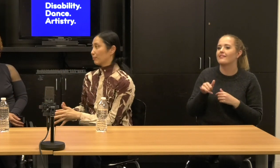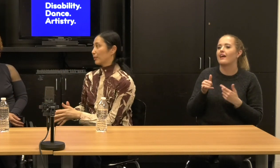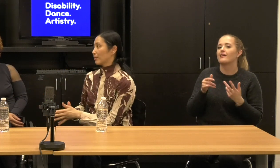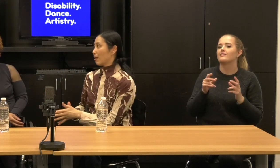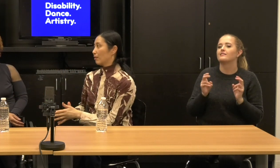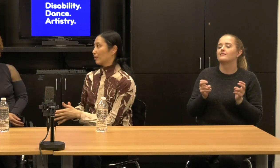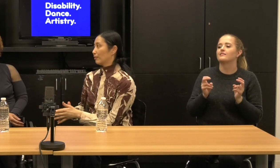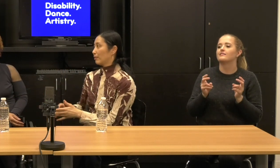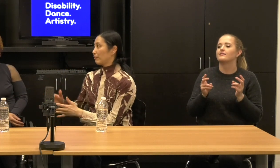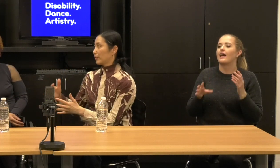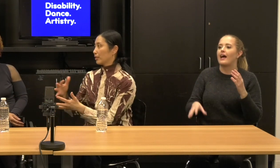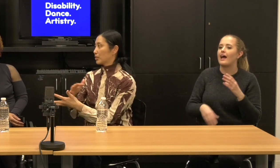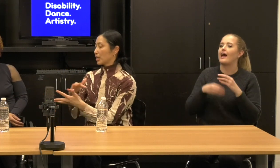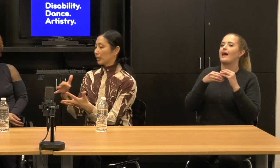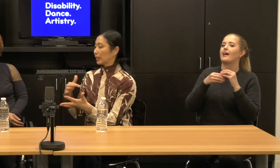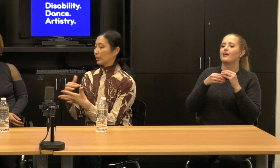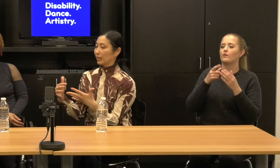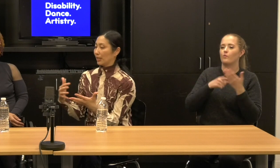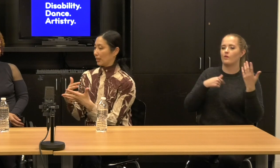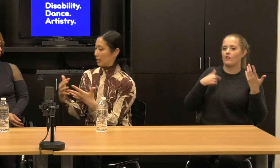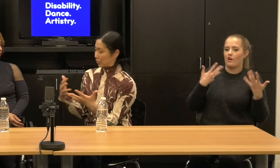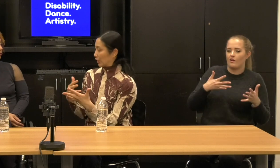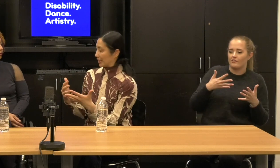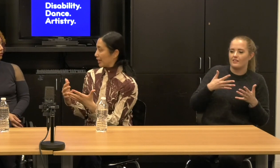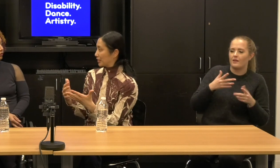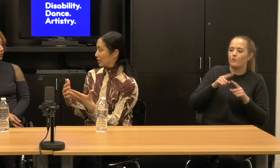But uh, everything is delicately interconnected.